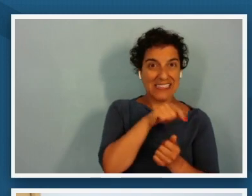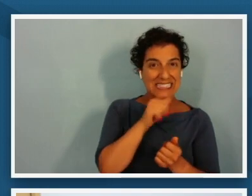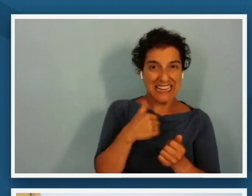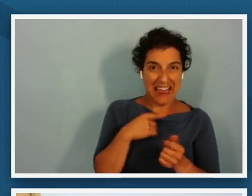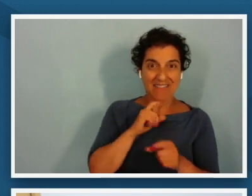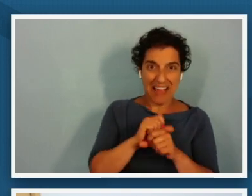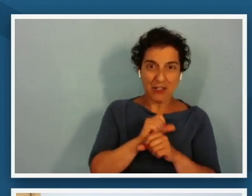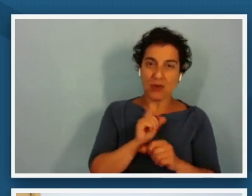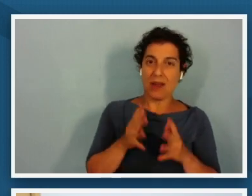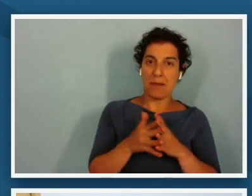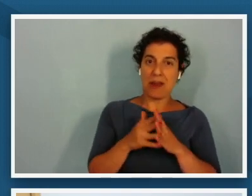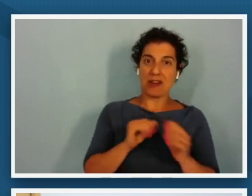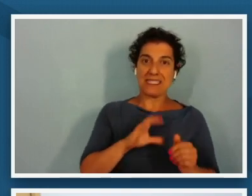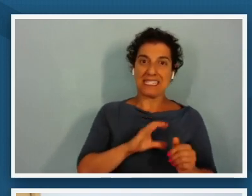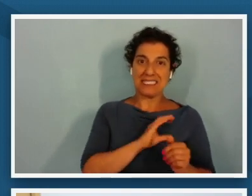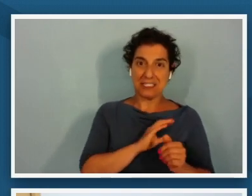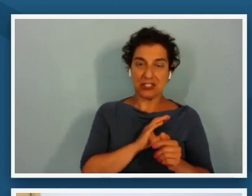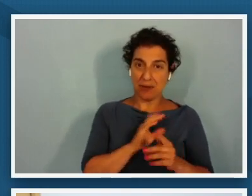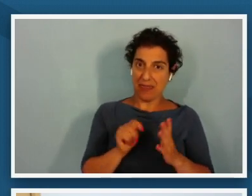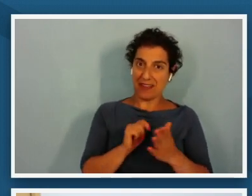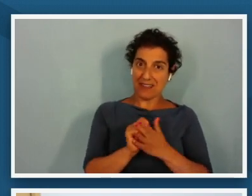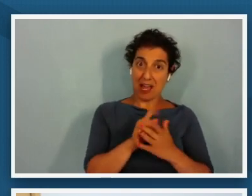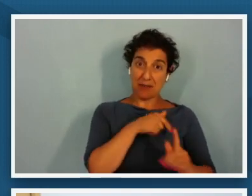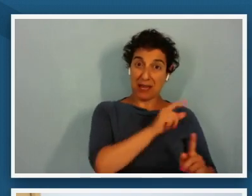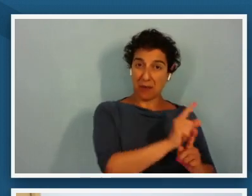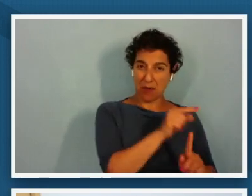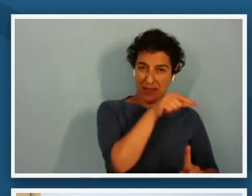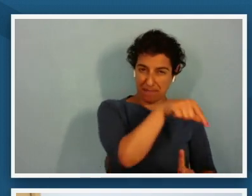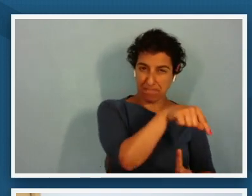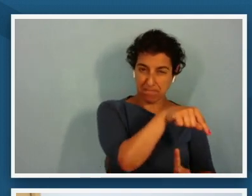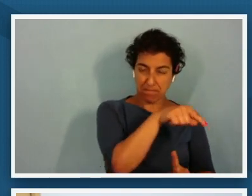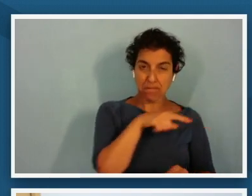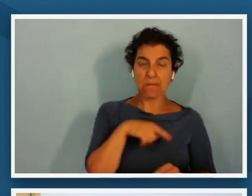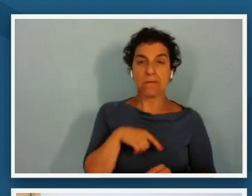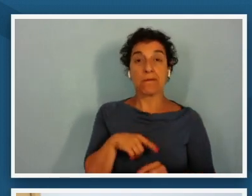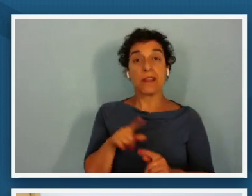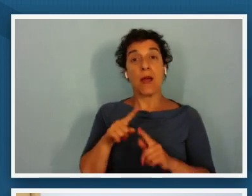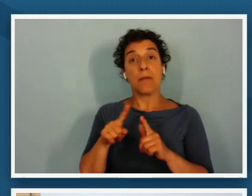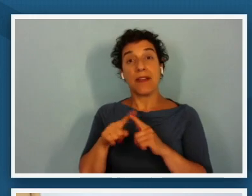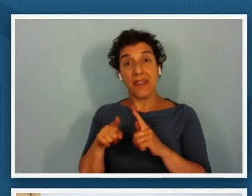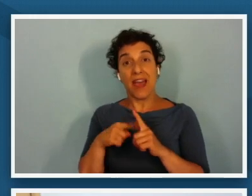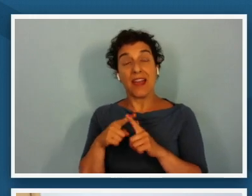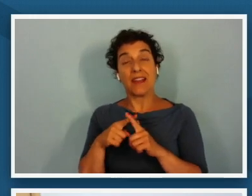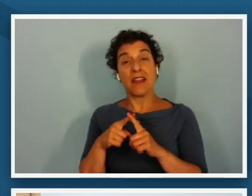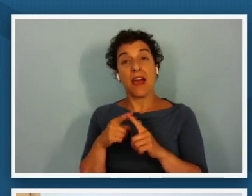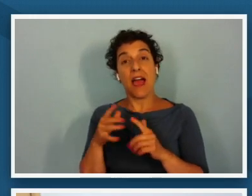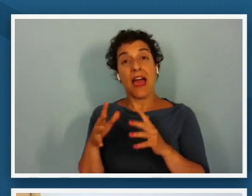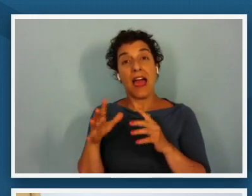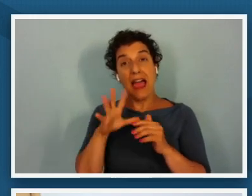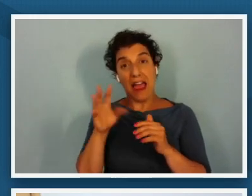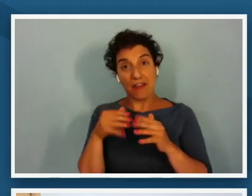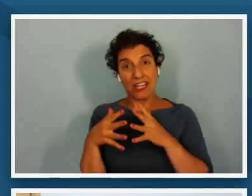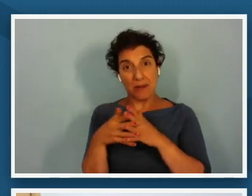legally and officially at that moment but then african americans also is a